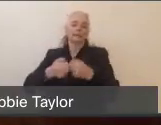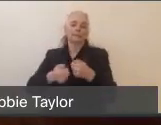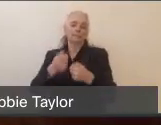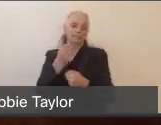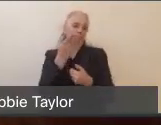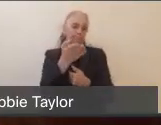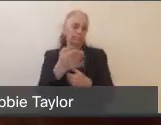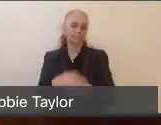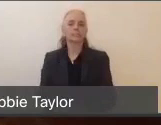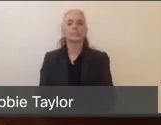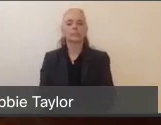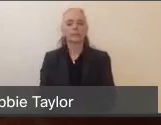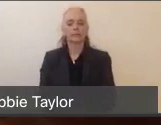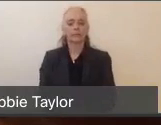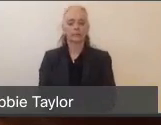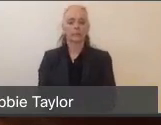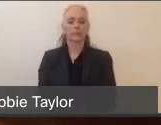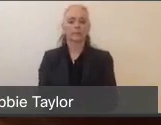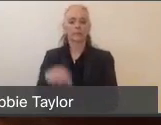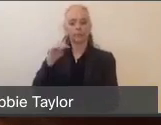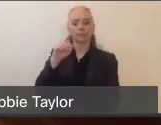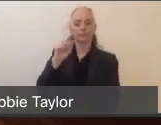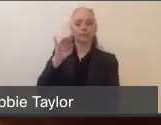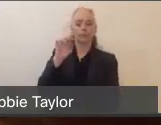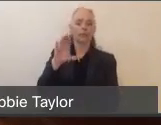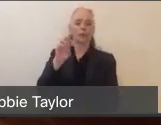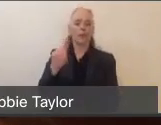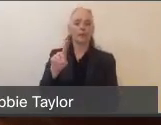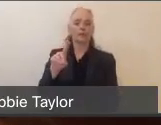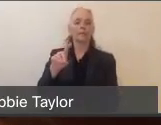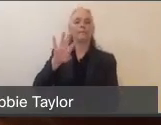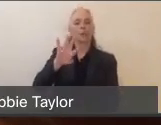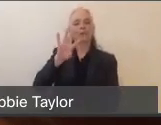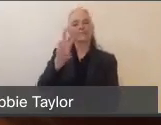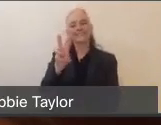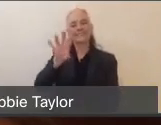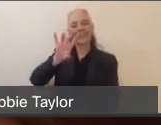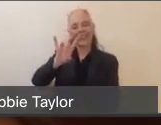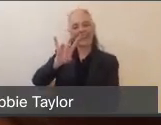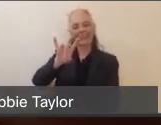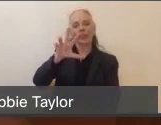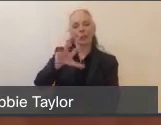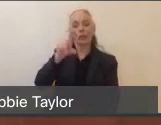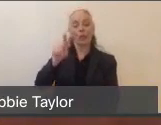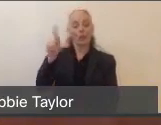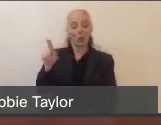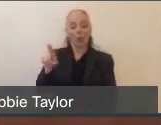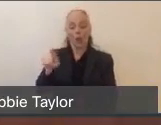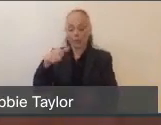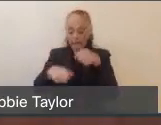by texting MARIN COVID to 468311 I want to remind everybody